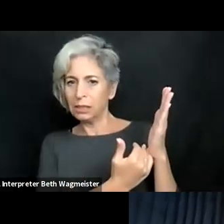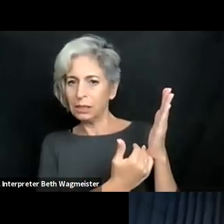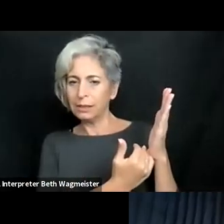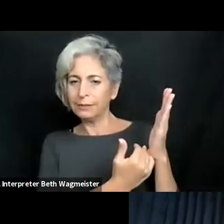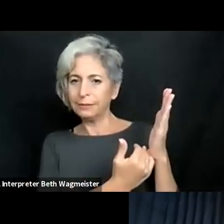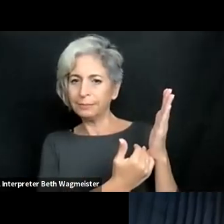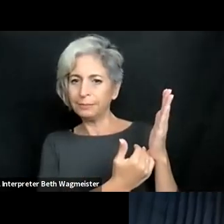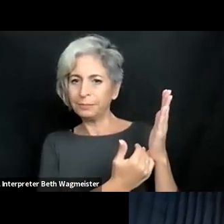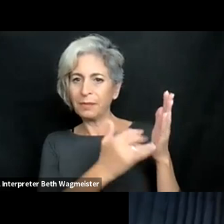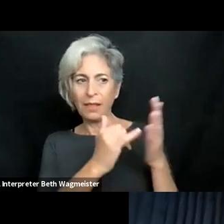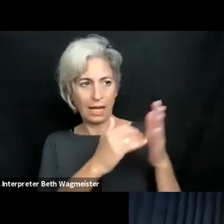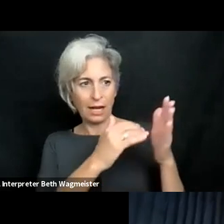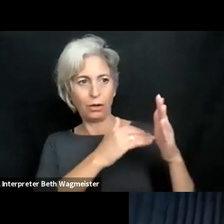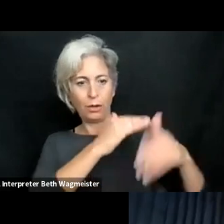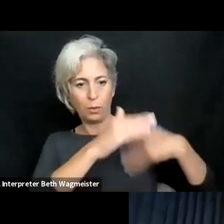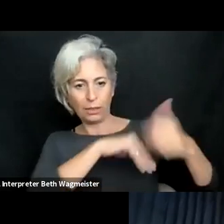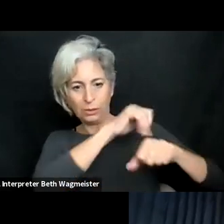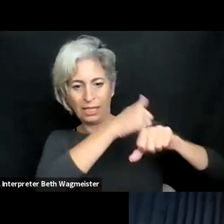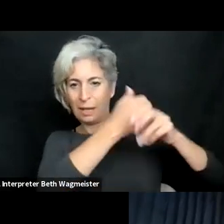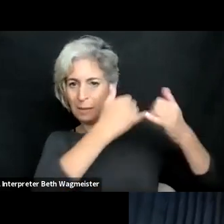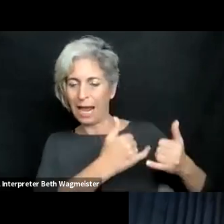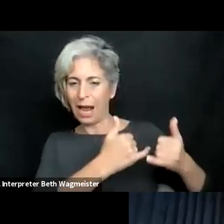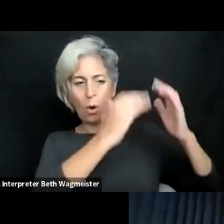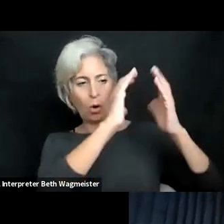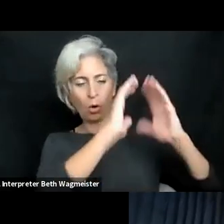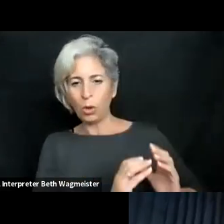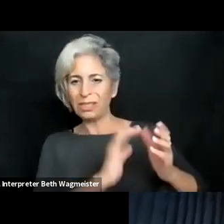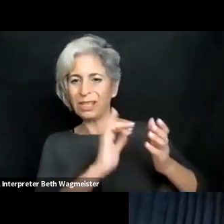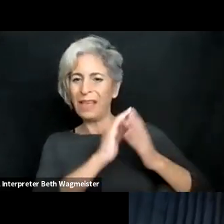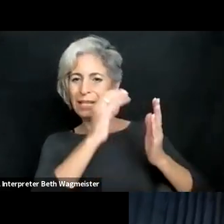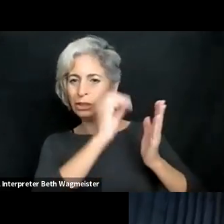teaching. And then we have the other